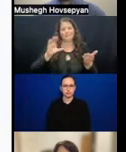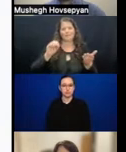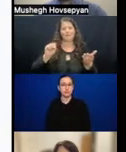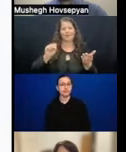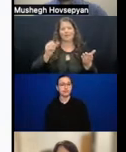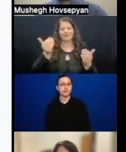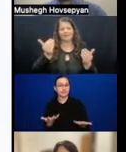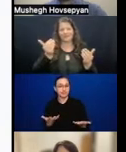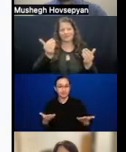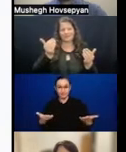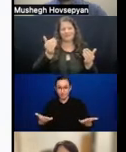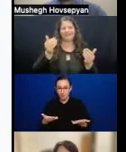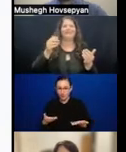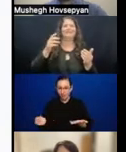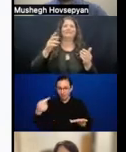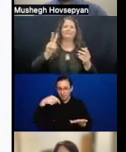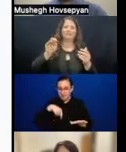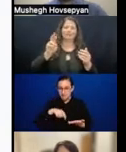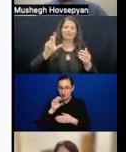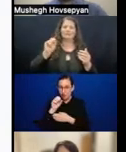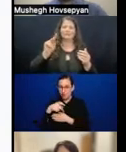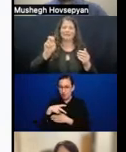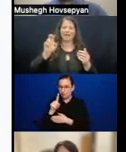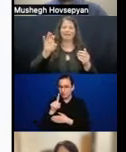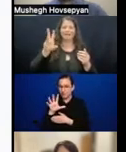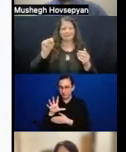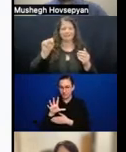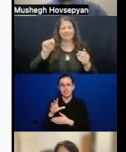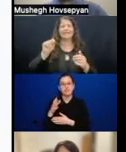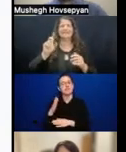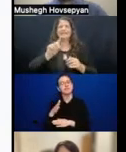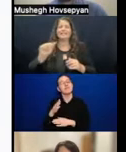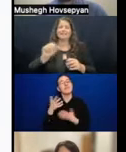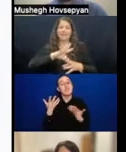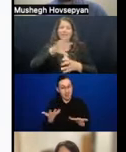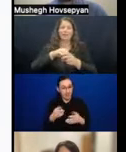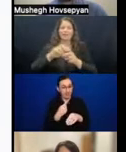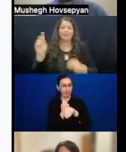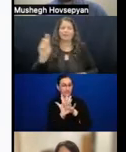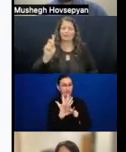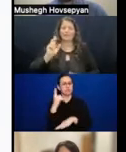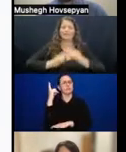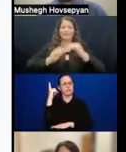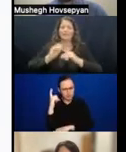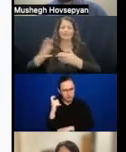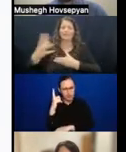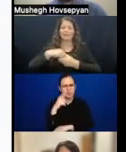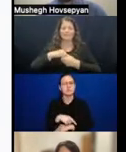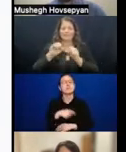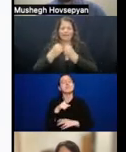This is the Disability Inclusive Democracy-- Building Participatory Societies. Amazing. Thank you, Janean.